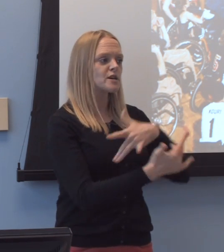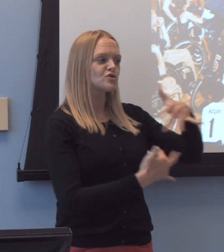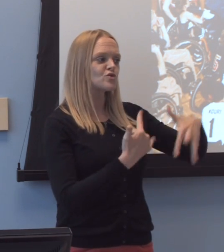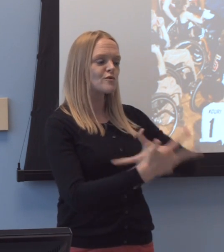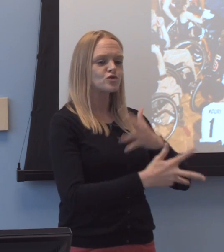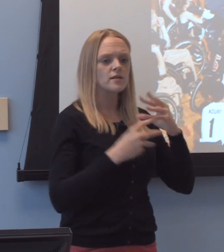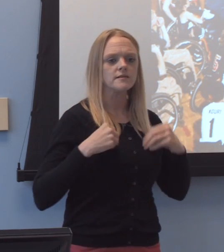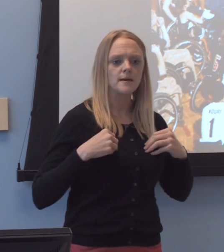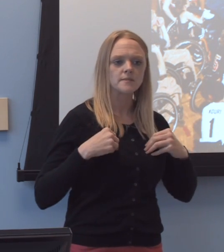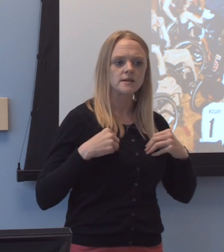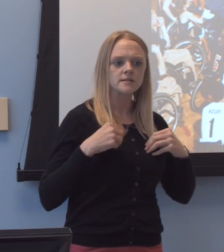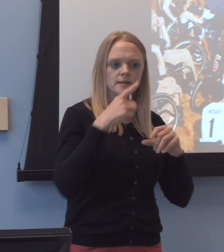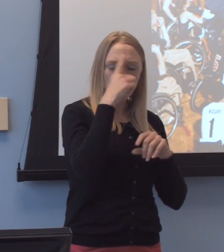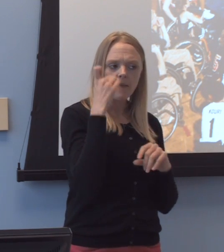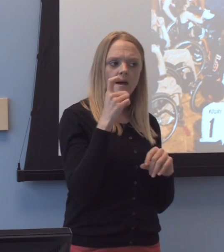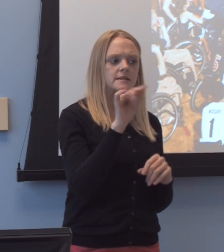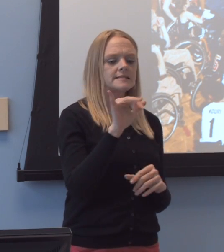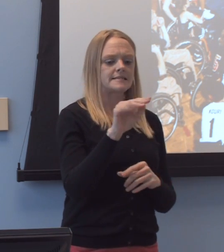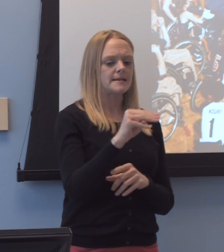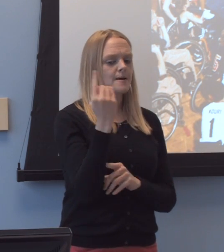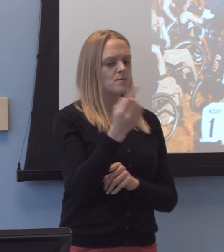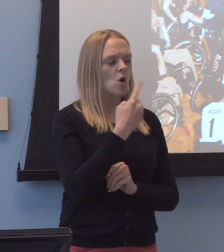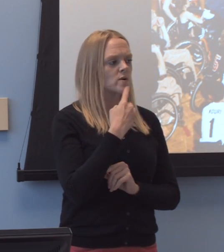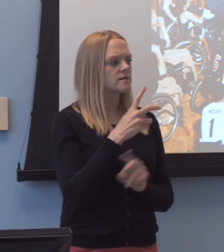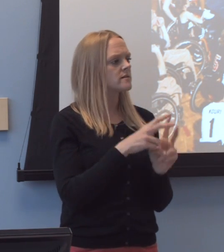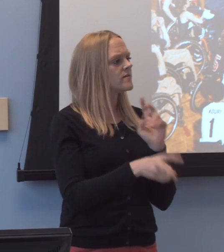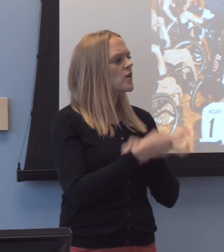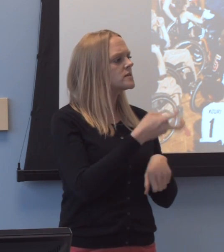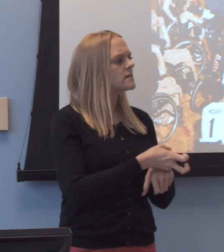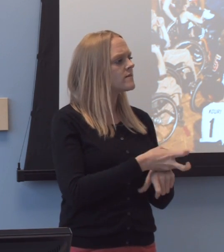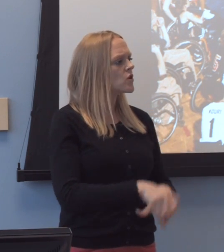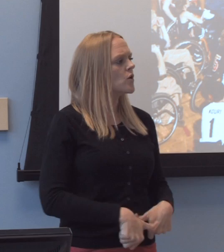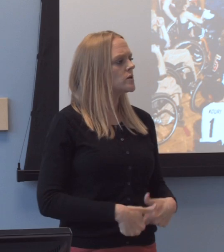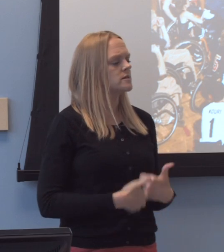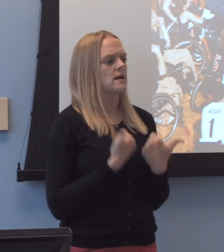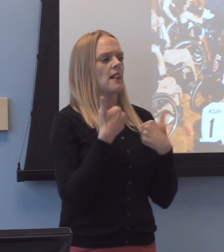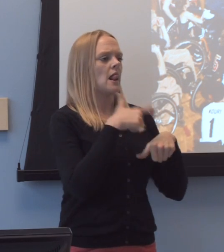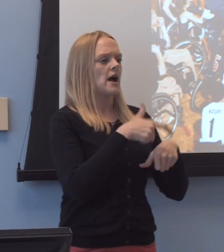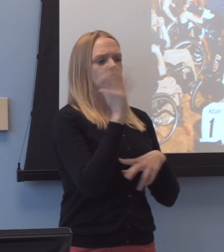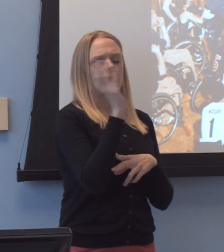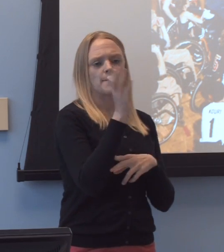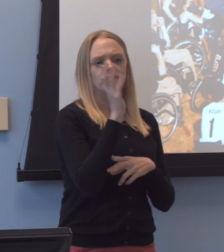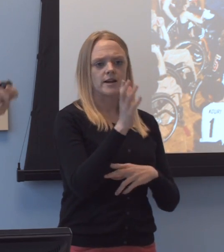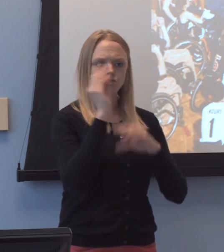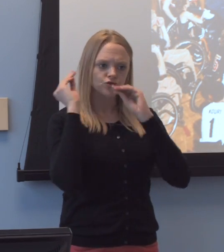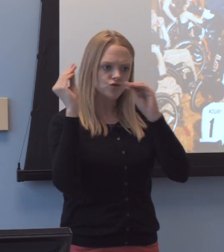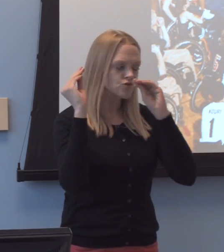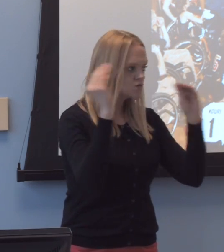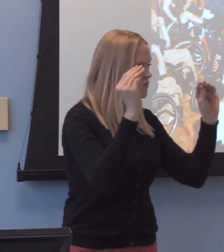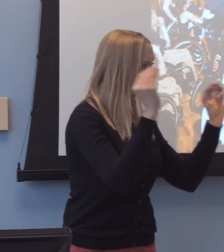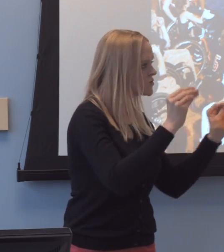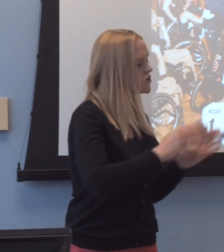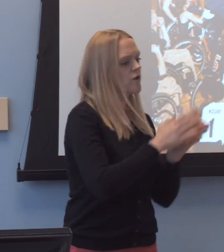because it-as Tim always said, "It's very difficult in a lifetime of lectures "to educate a pop- the general public